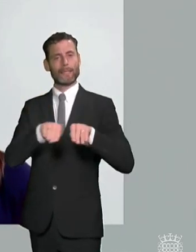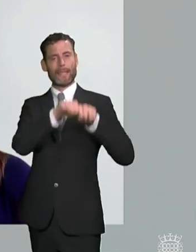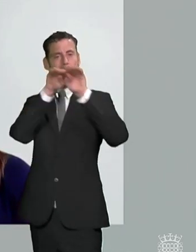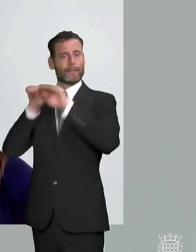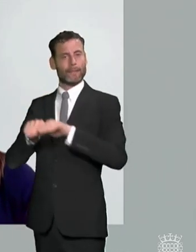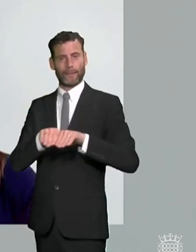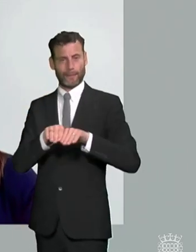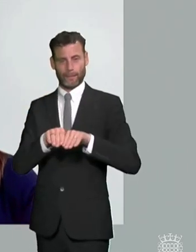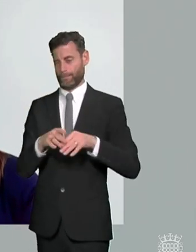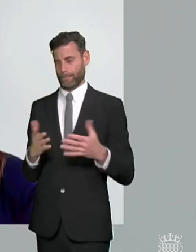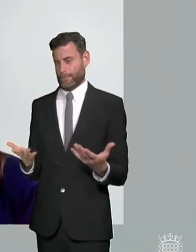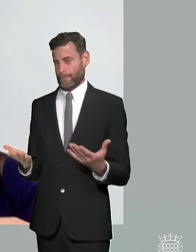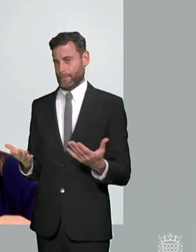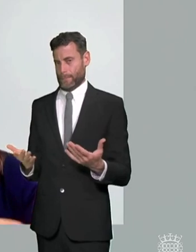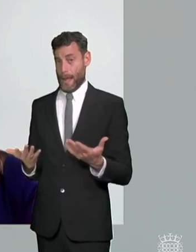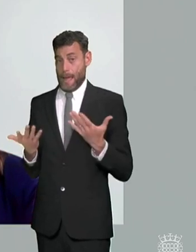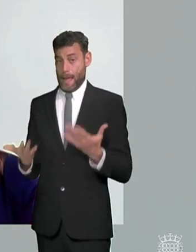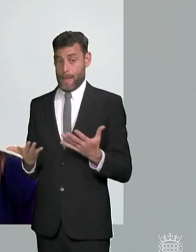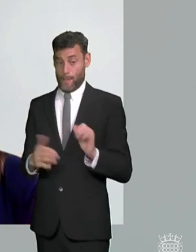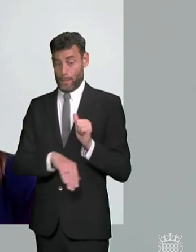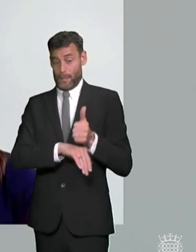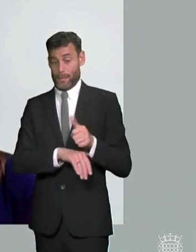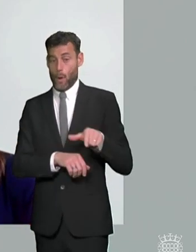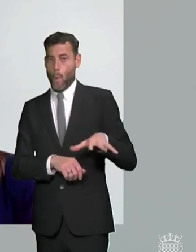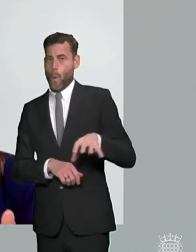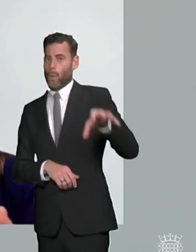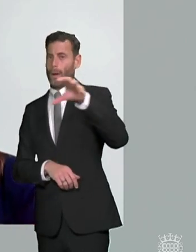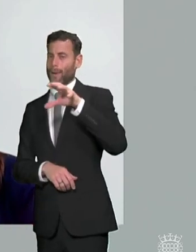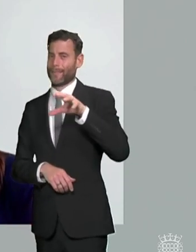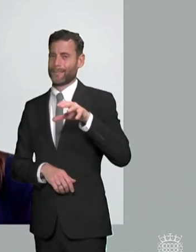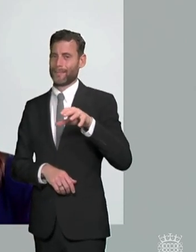the existing single framework and actually what they're going to do is they're going to change